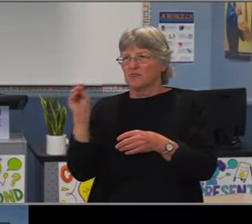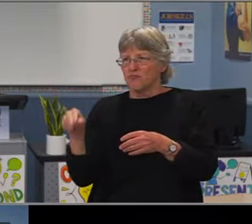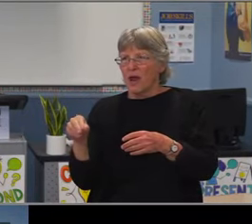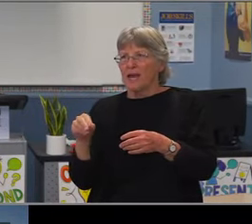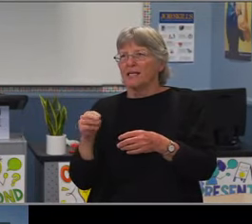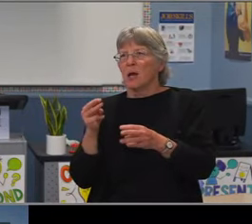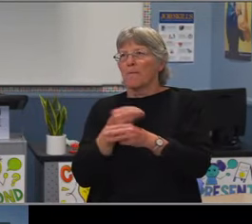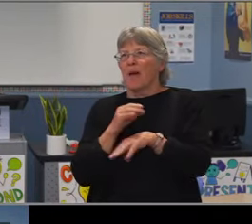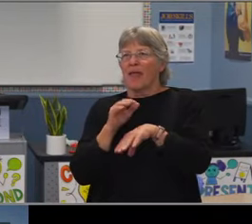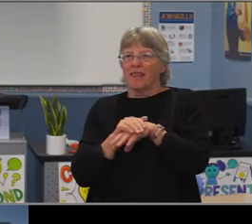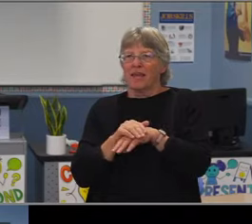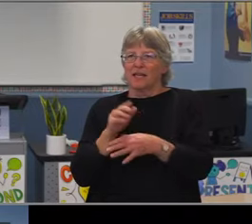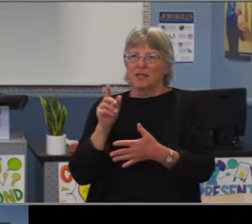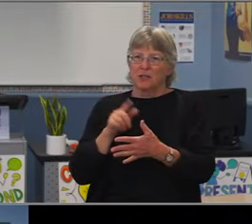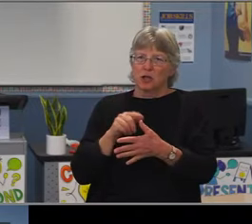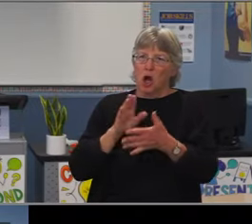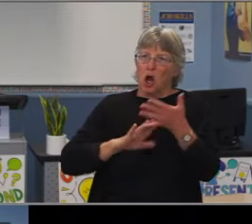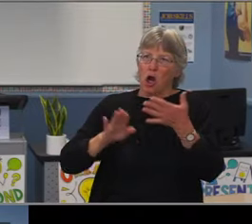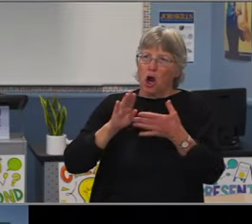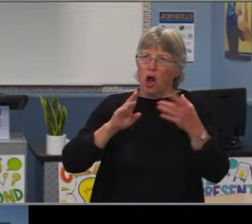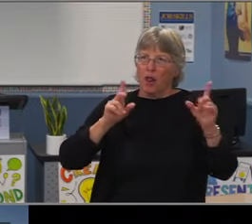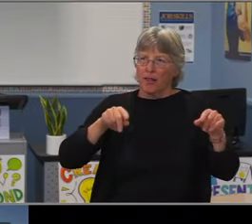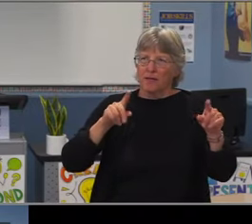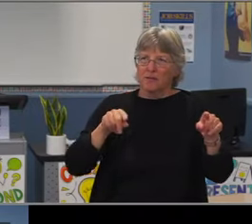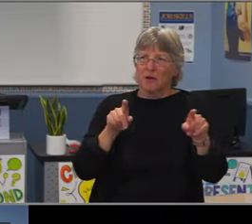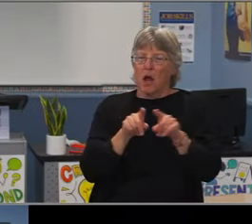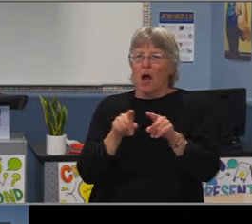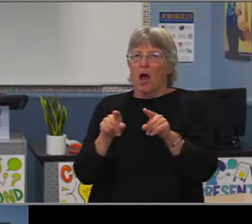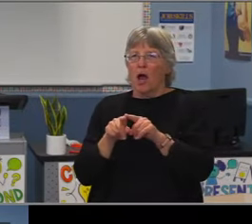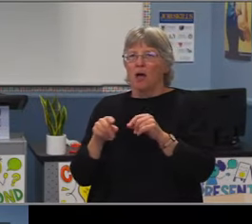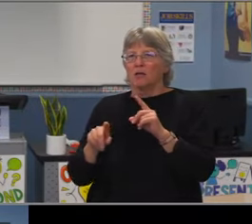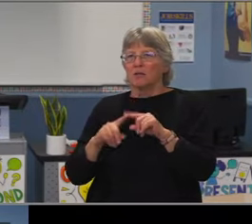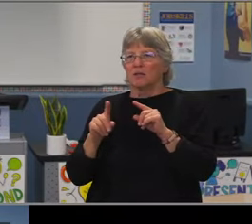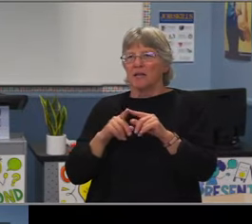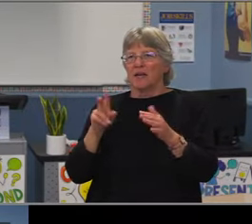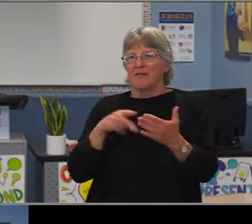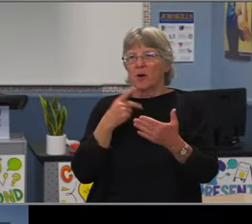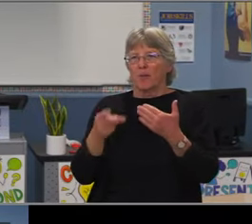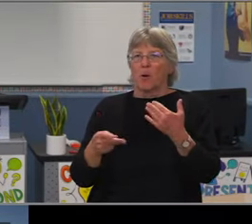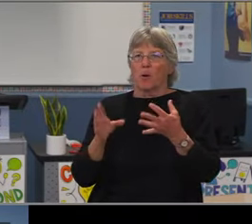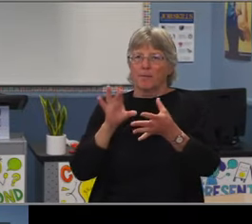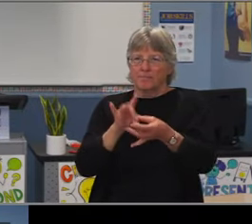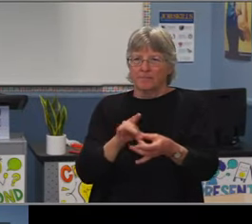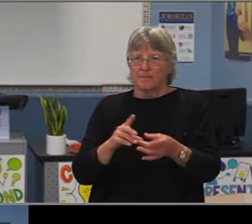but I'm so happy for you and I wish you the best. It's been a pleasure getting to know you